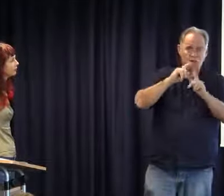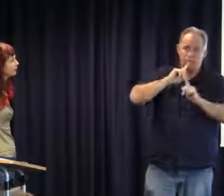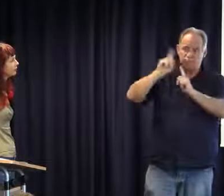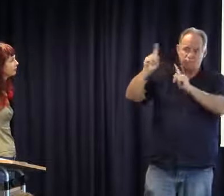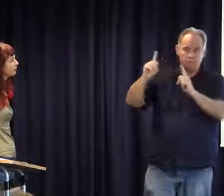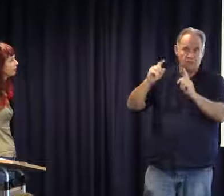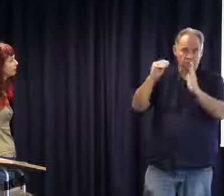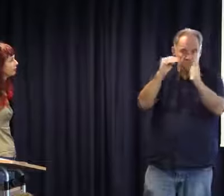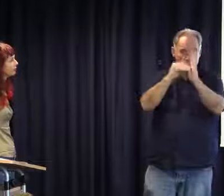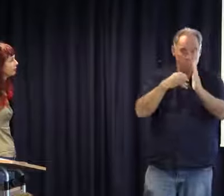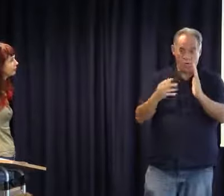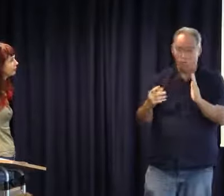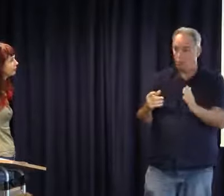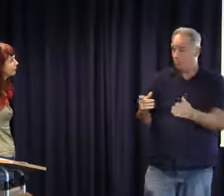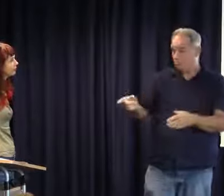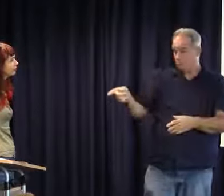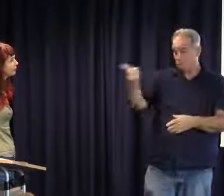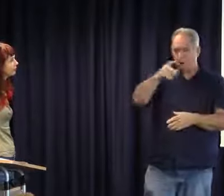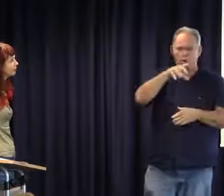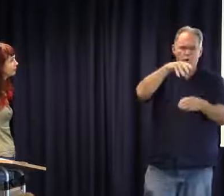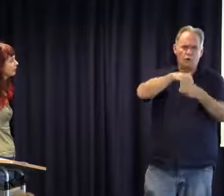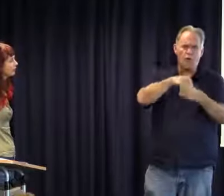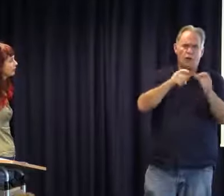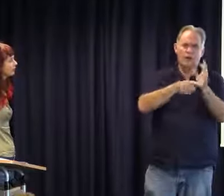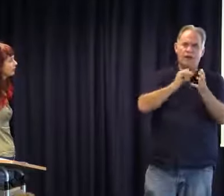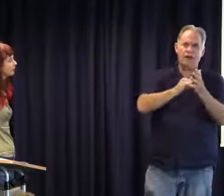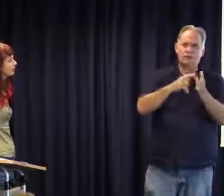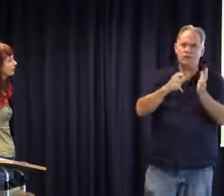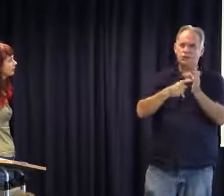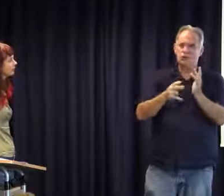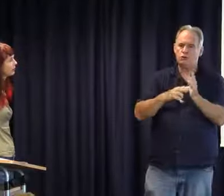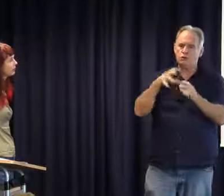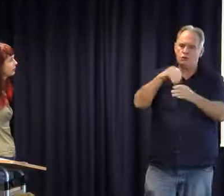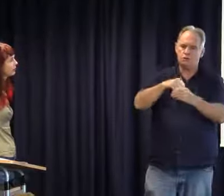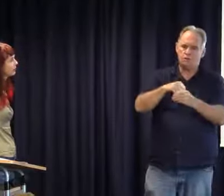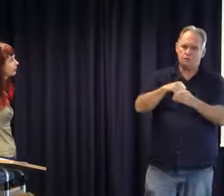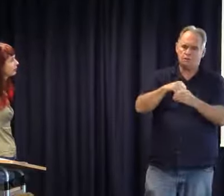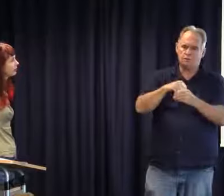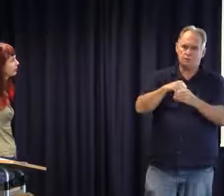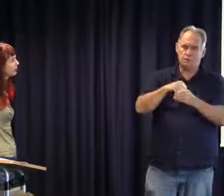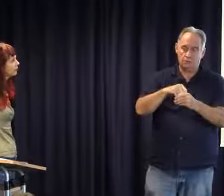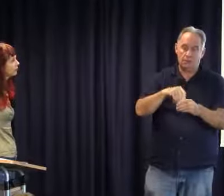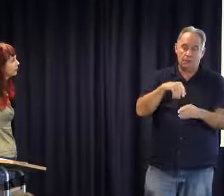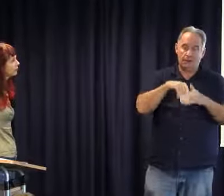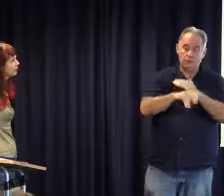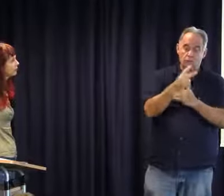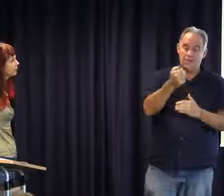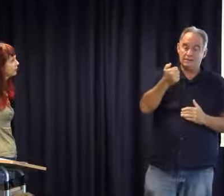aware of the UN convention which will improve things, but I really do believe we need a